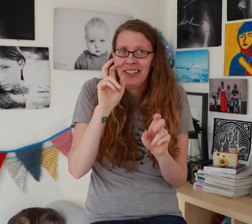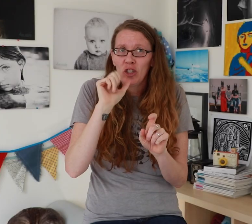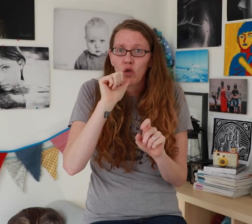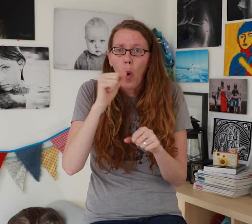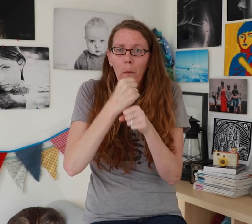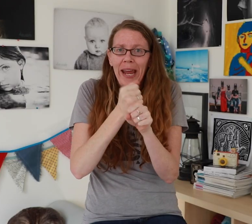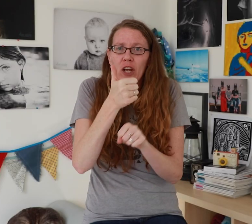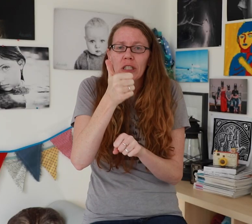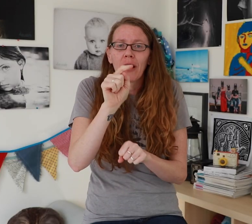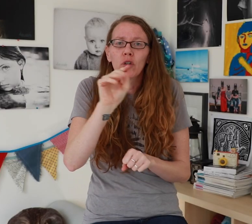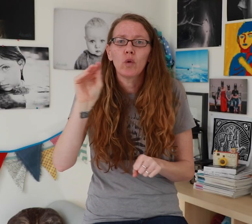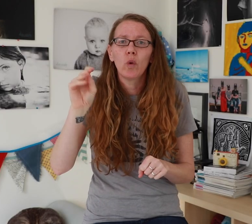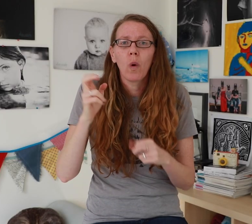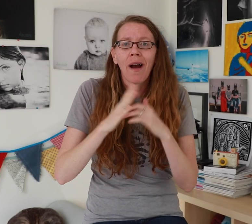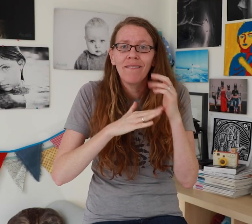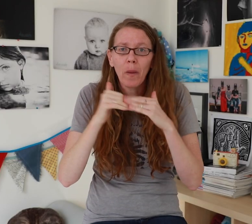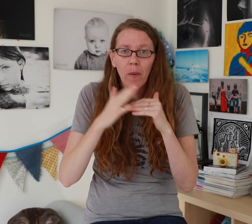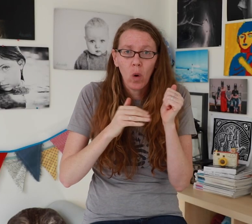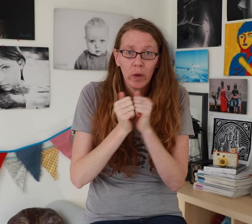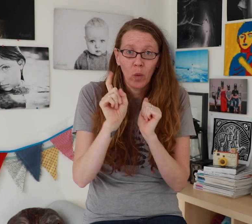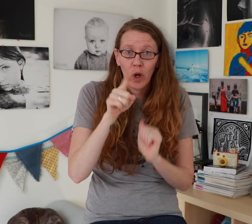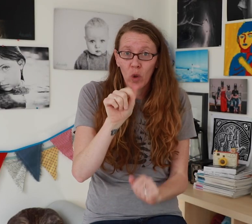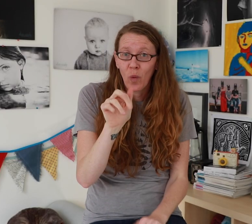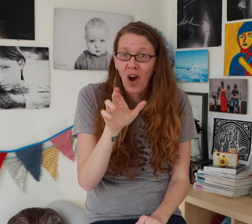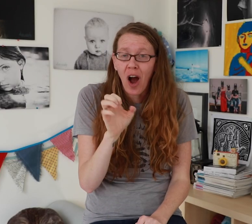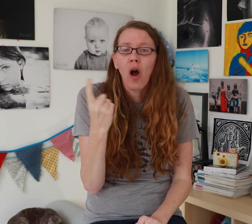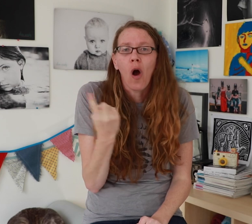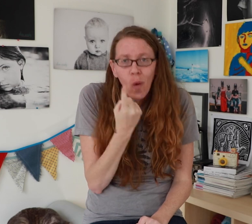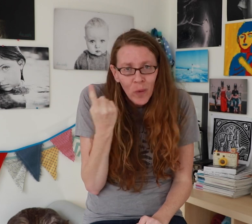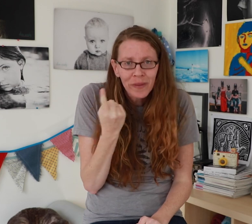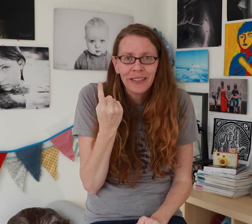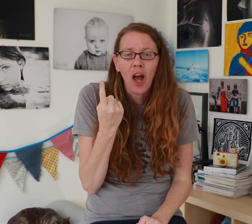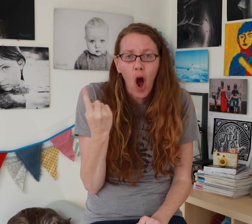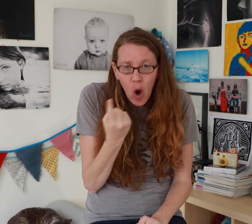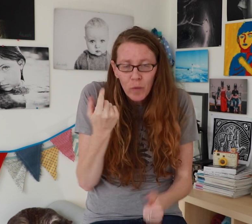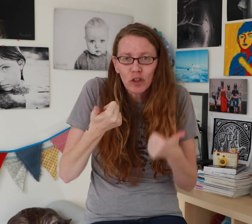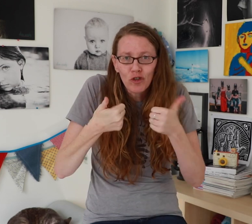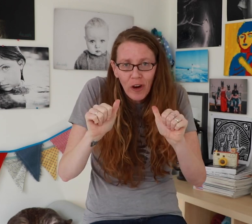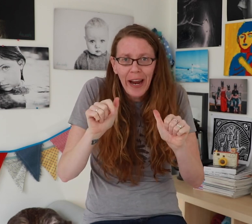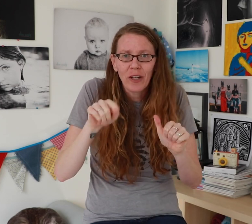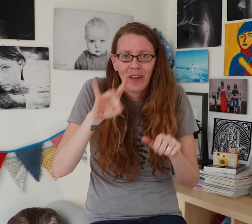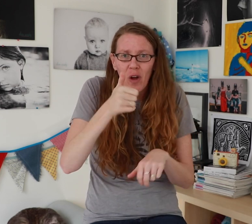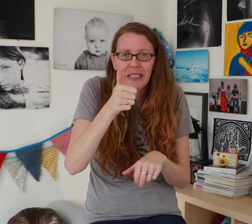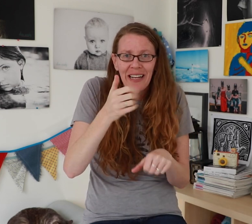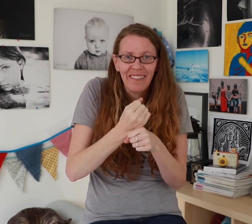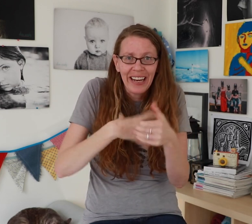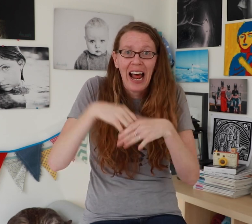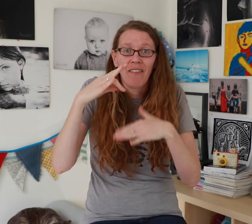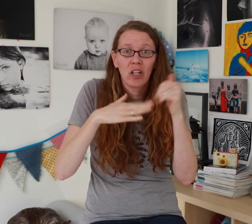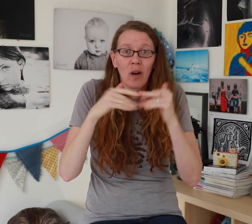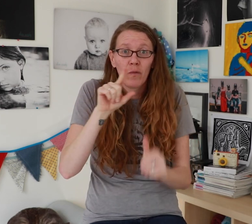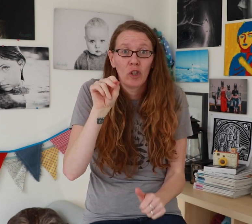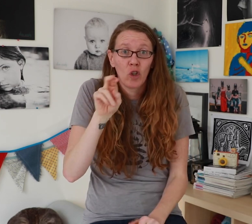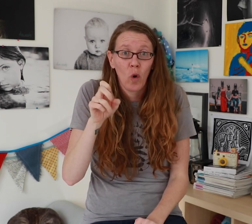Don’t get too comfortable where you are. Always and always push yourself out of your comfort zone.